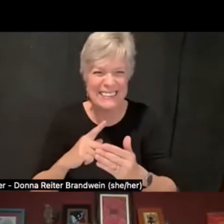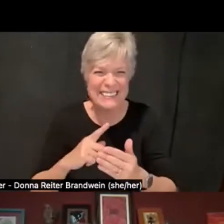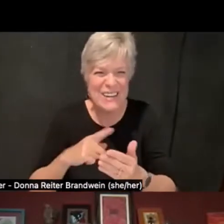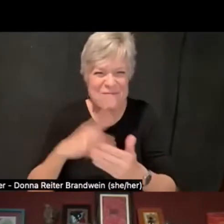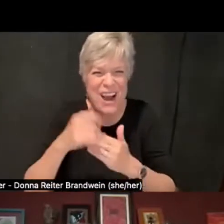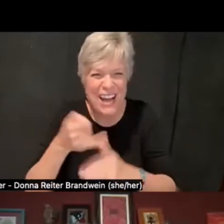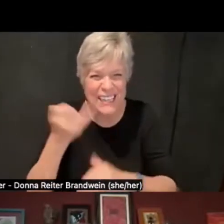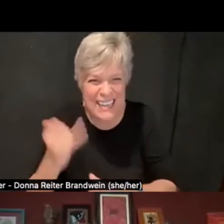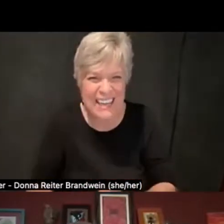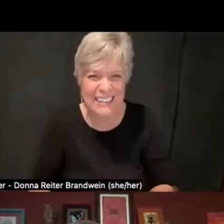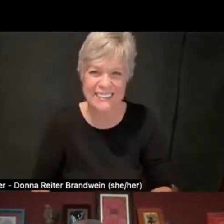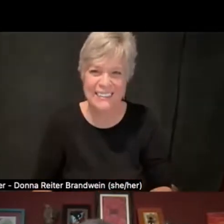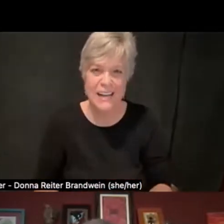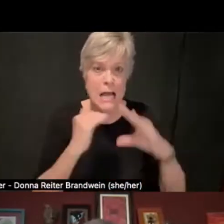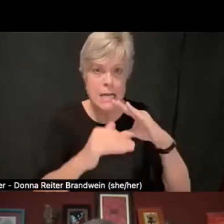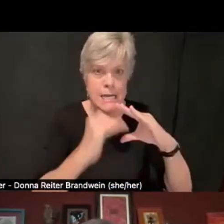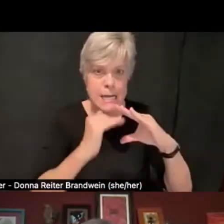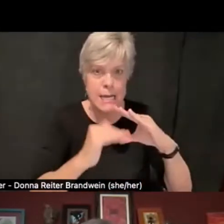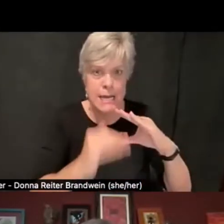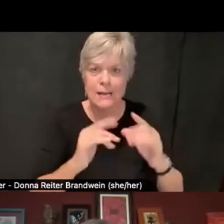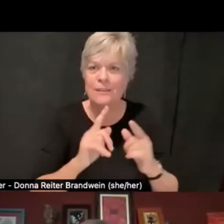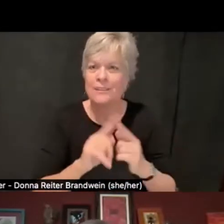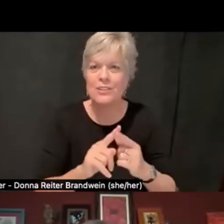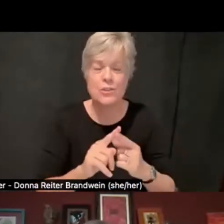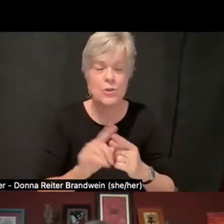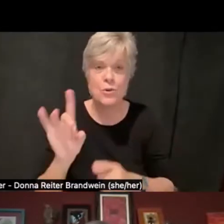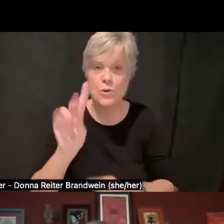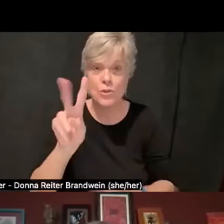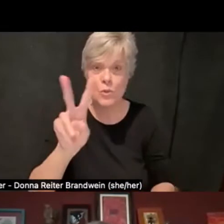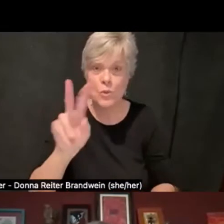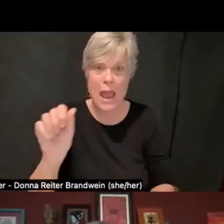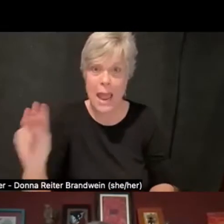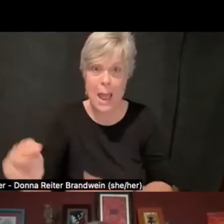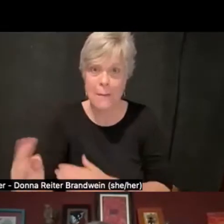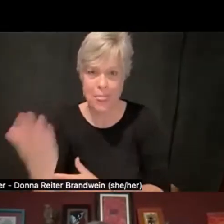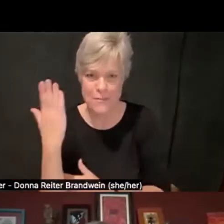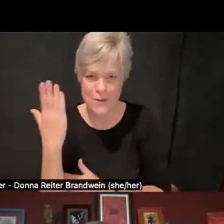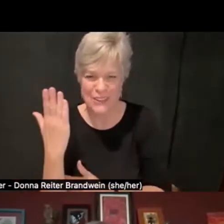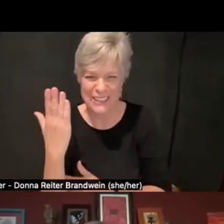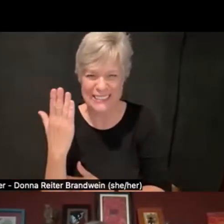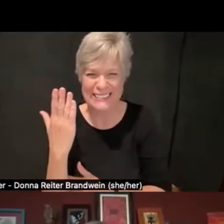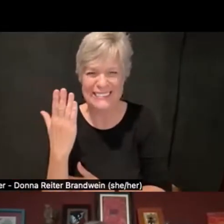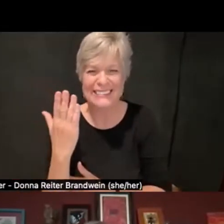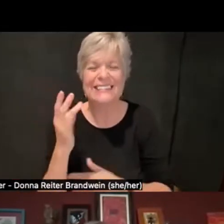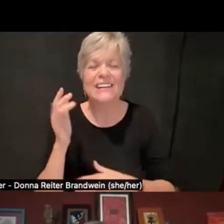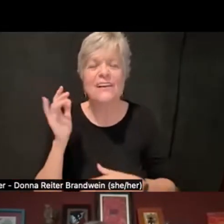you know, and emailing at 2:00 AM in the morning. But that's really critical,